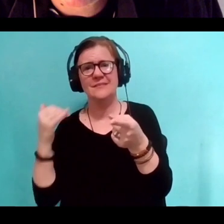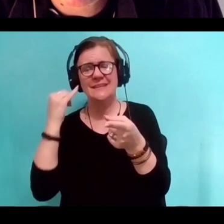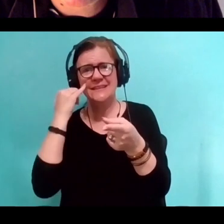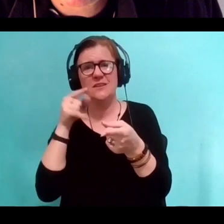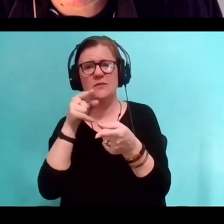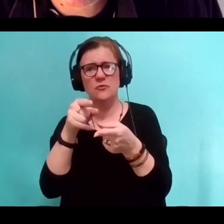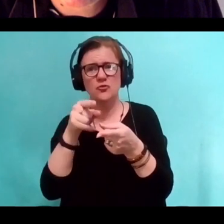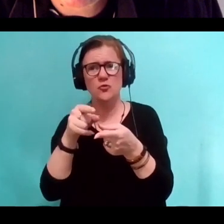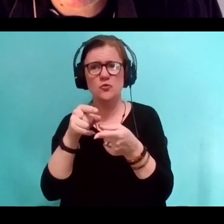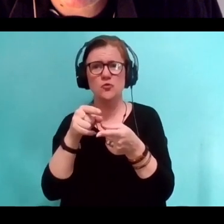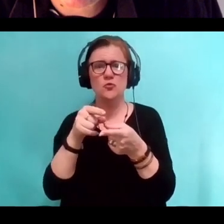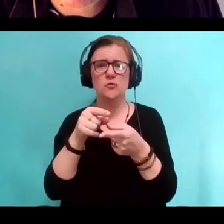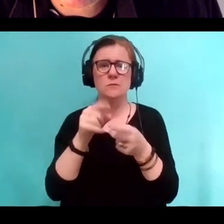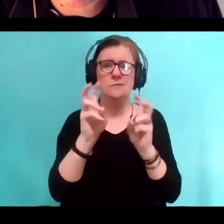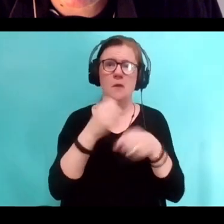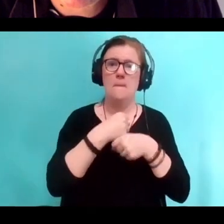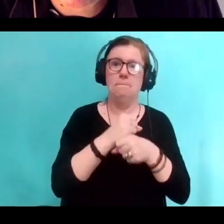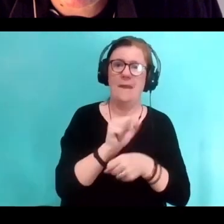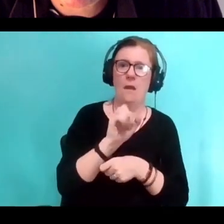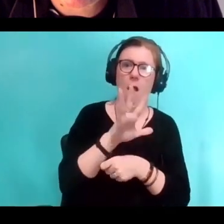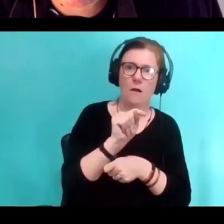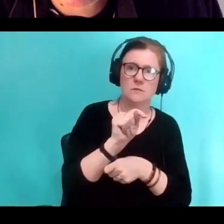versus when you accomplished something else in your life,